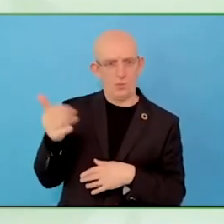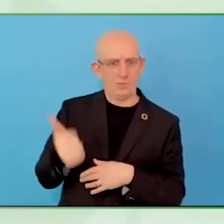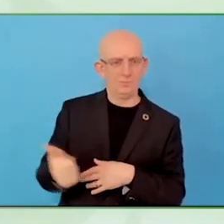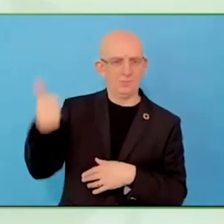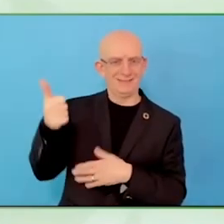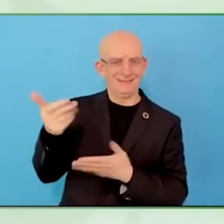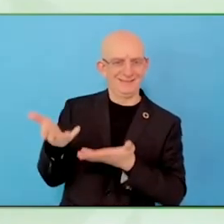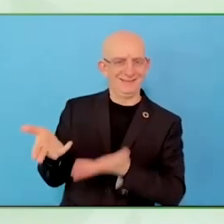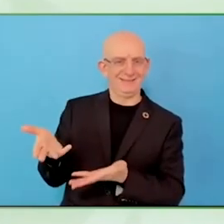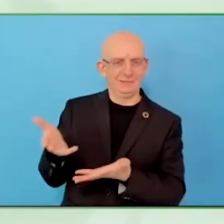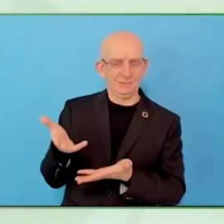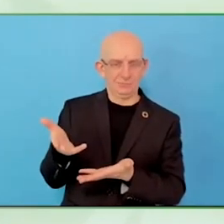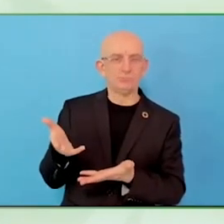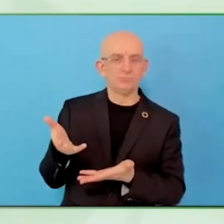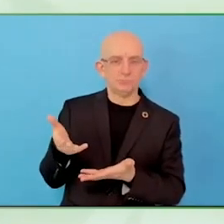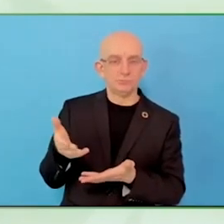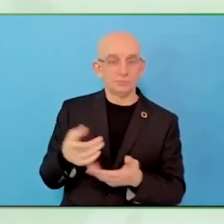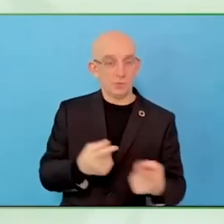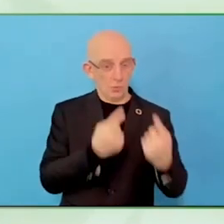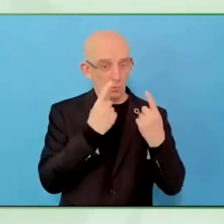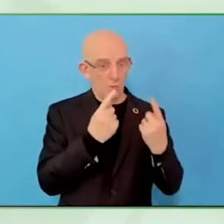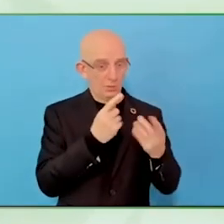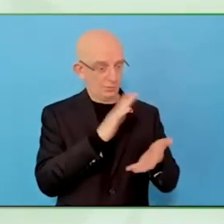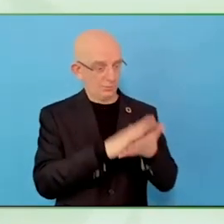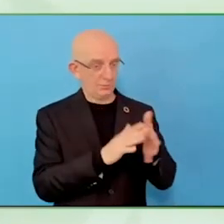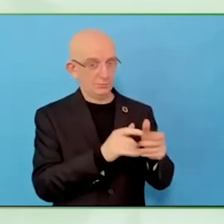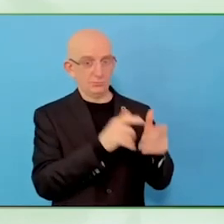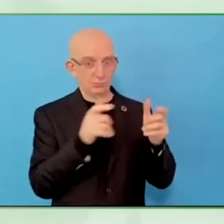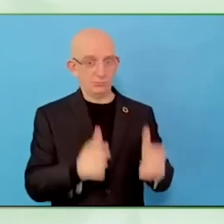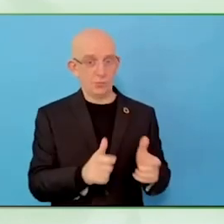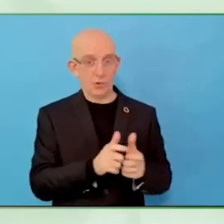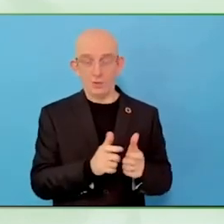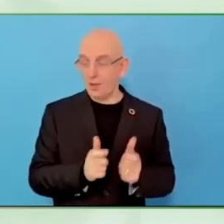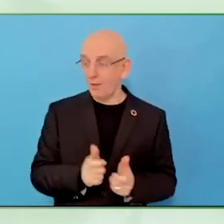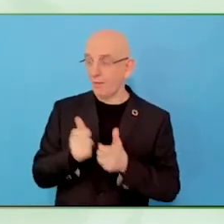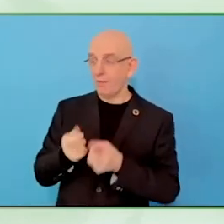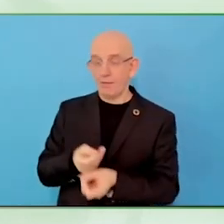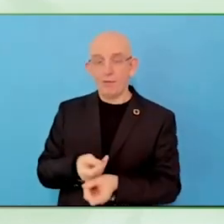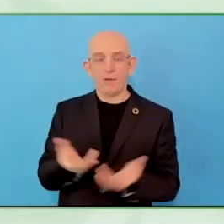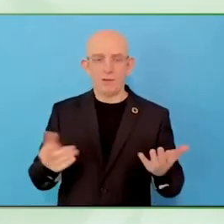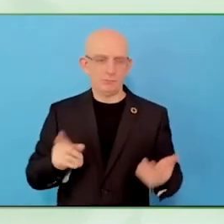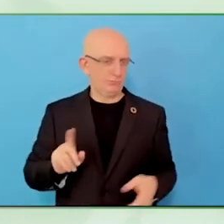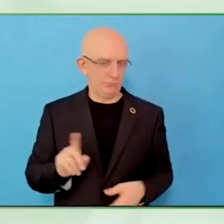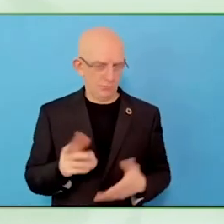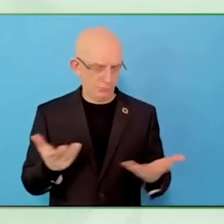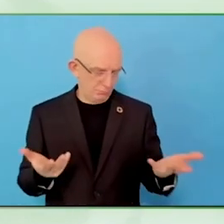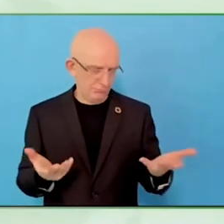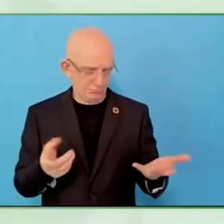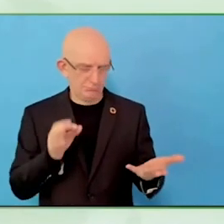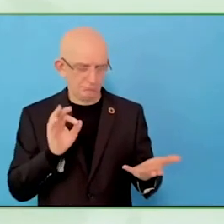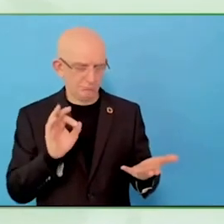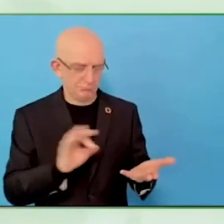Have to listen to that story and respond to it. The people who have been joining the Zero Conference all week, you